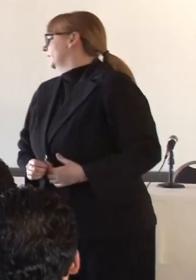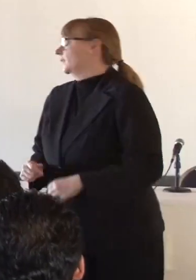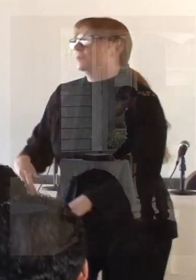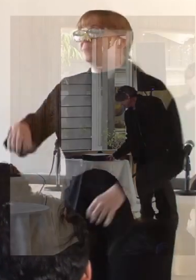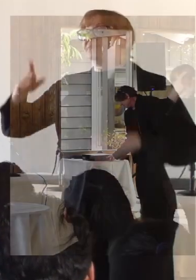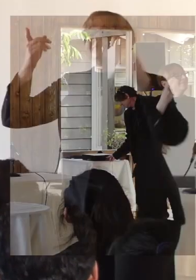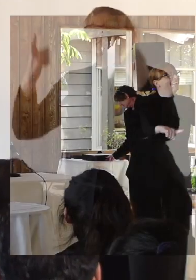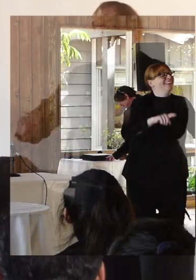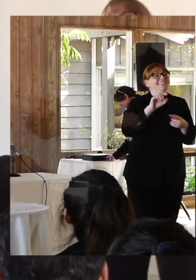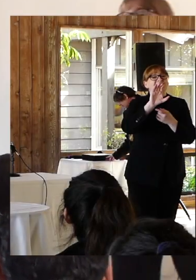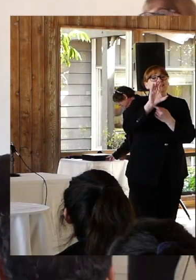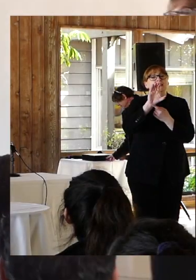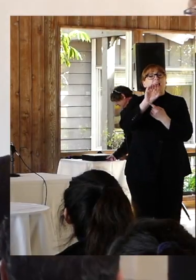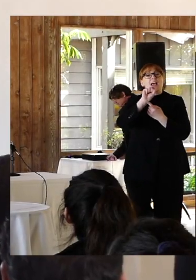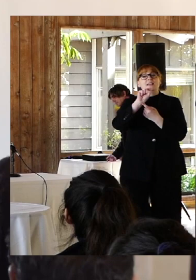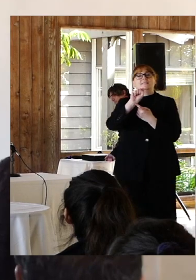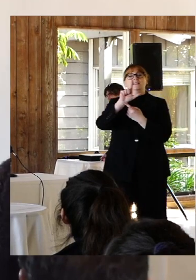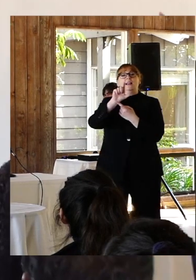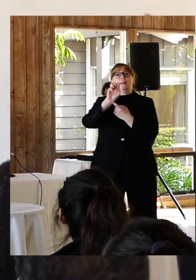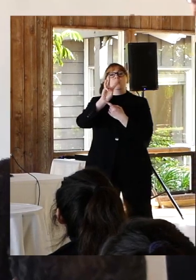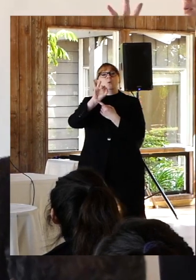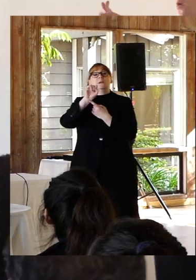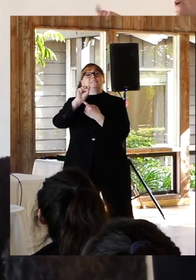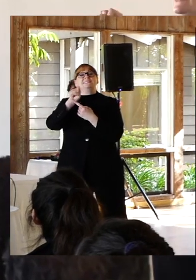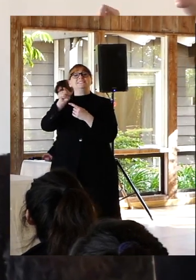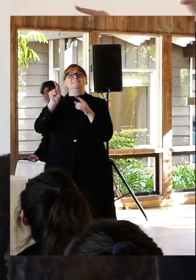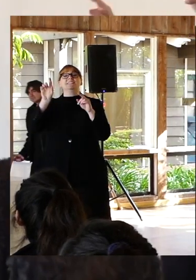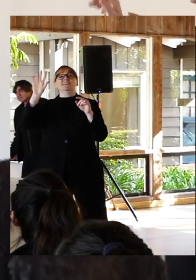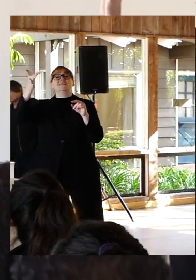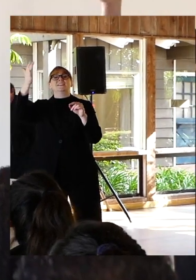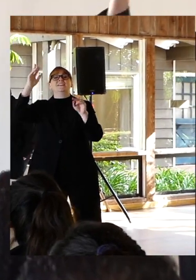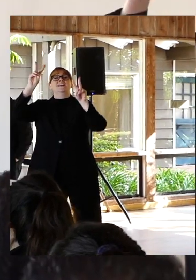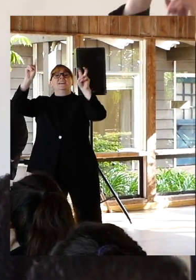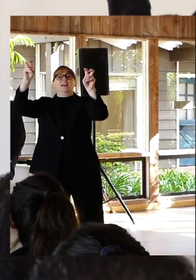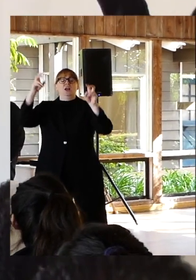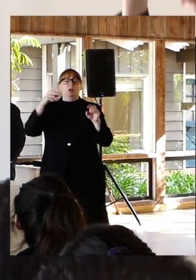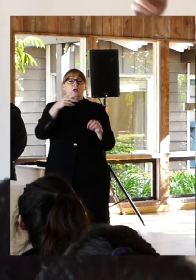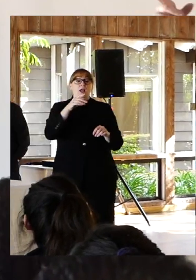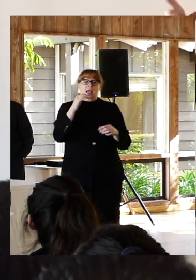that you can't go back and change your beginning. beginning.